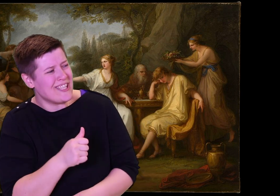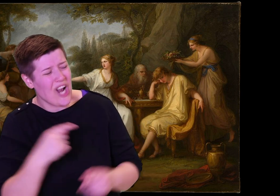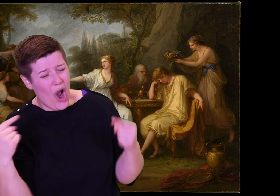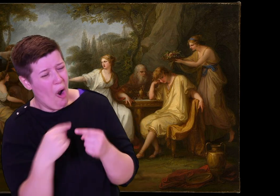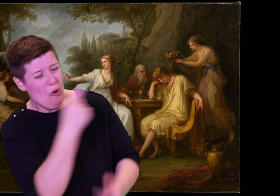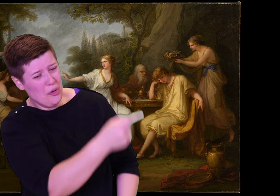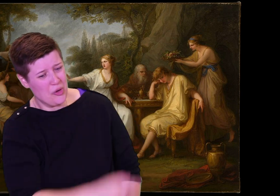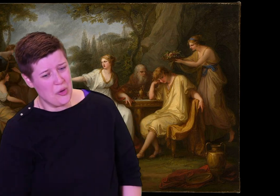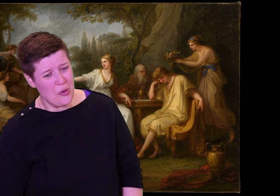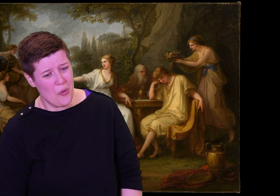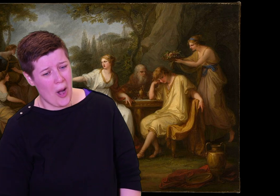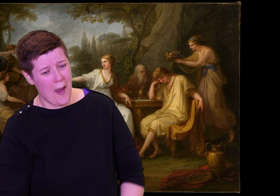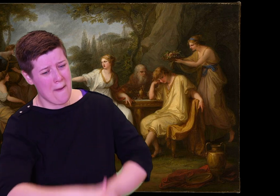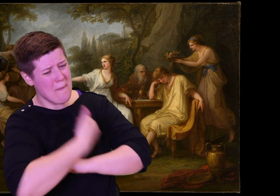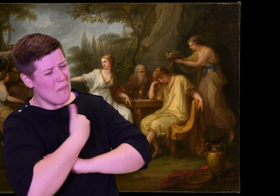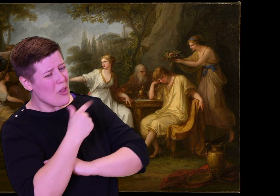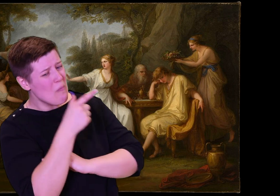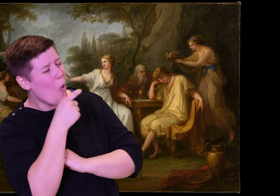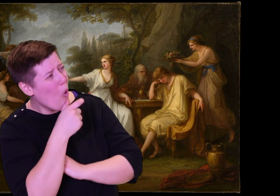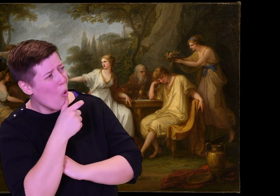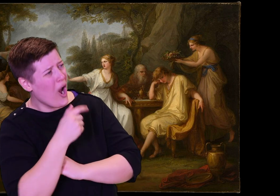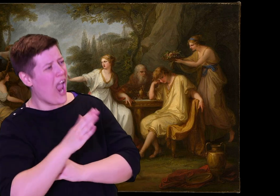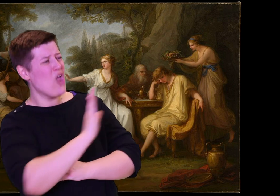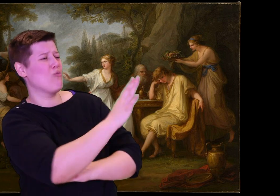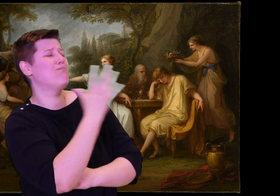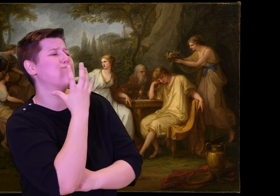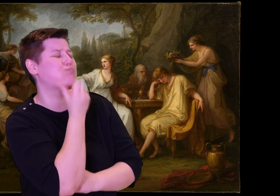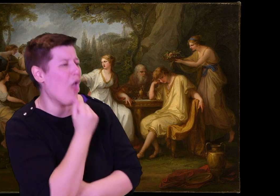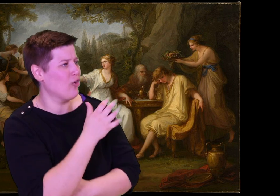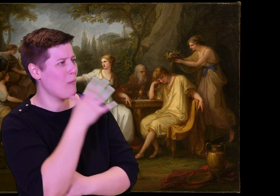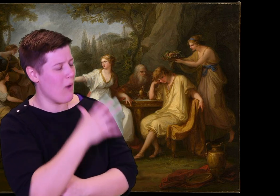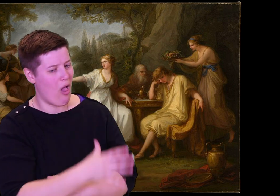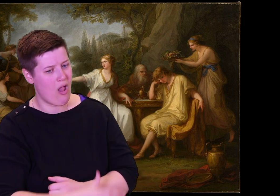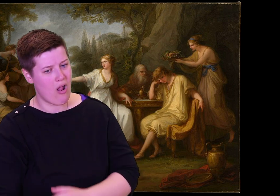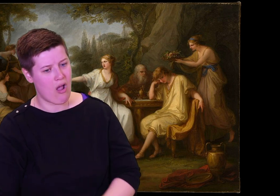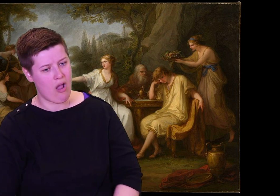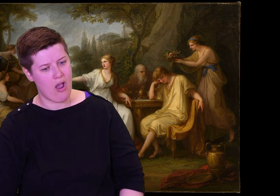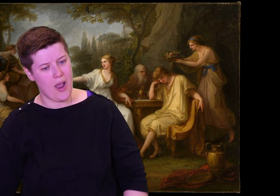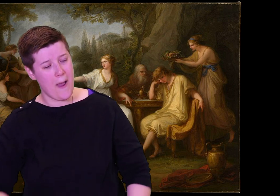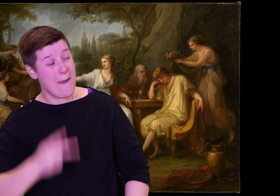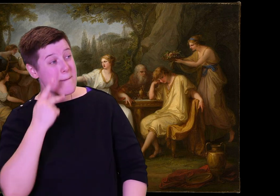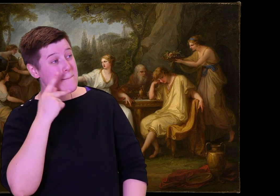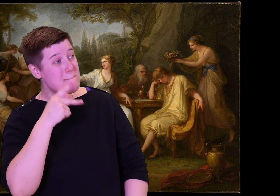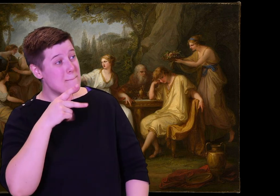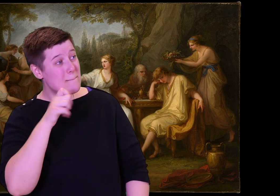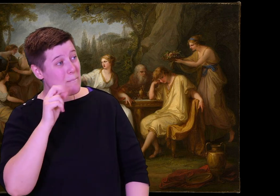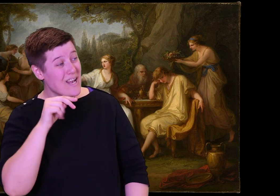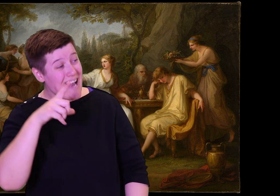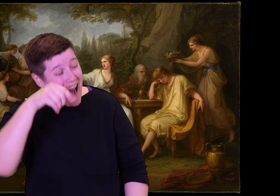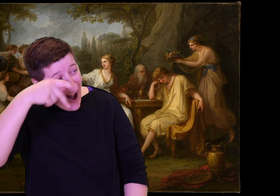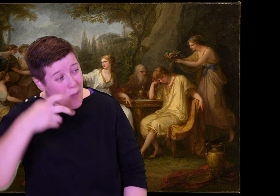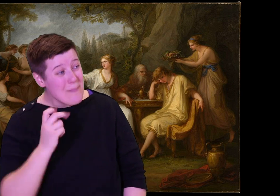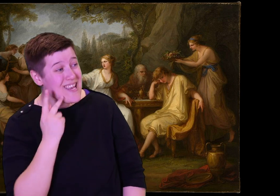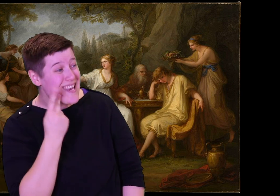No one spoke. They hesitated to answer him unkindly. Then at last